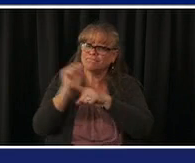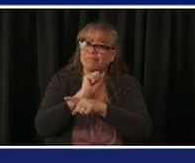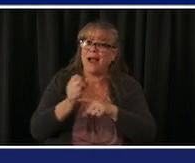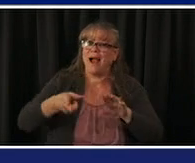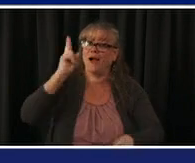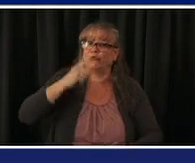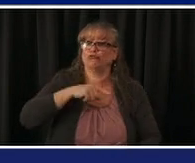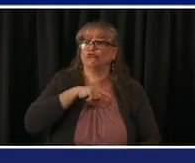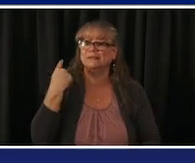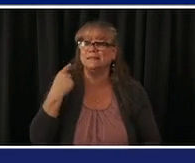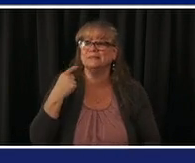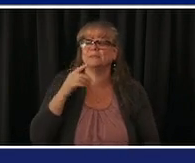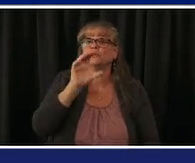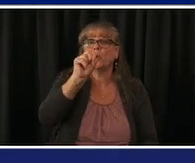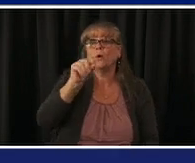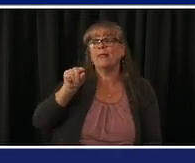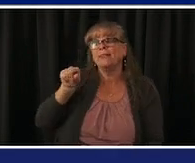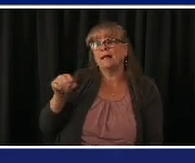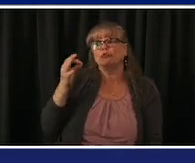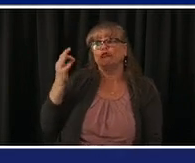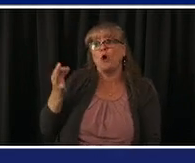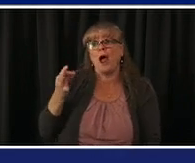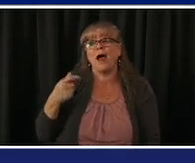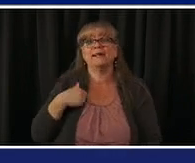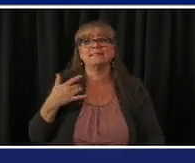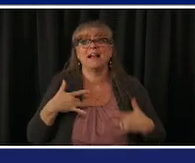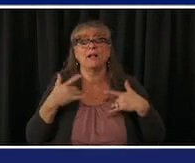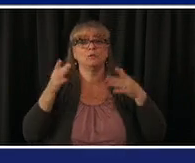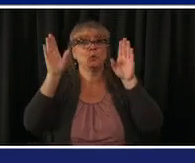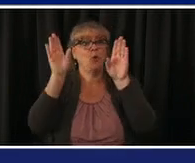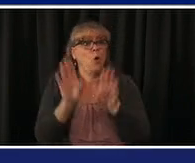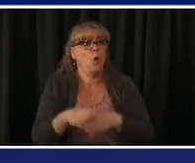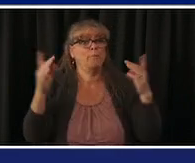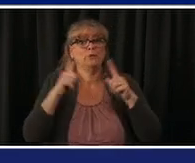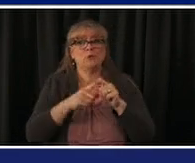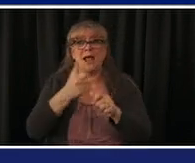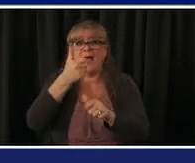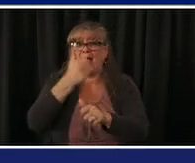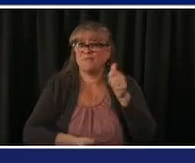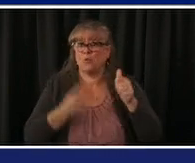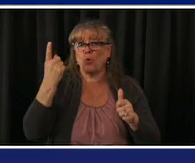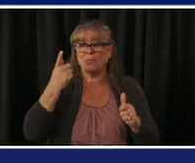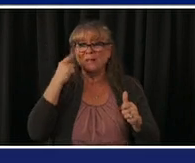be able to get everybody who wants to get the vaccine done within six to eight weeks a very